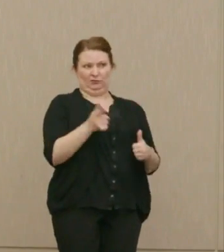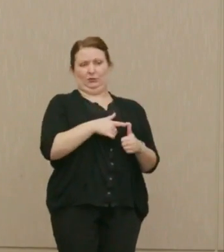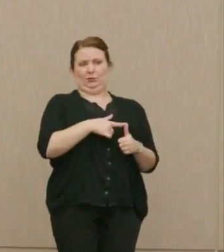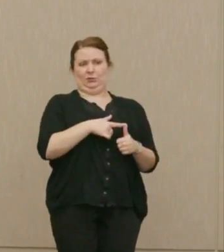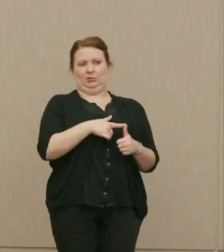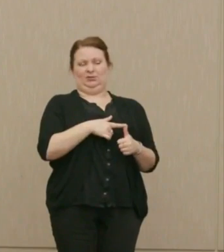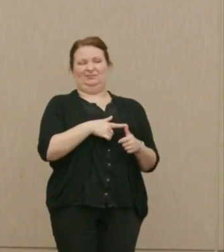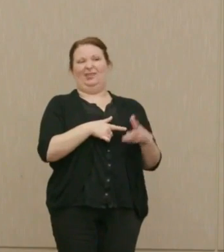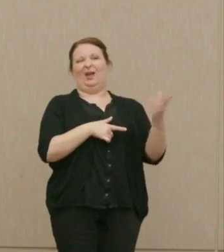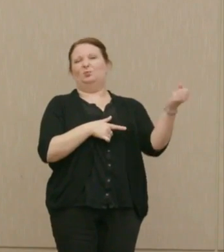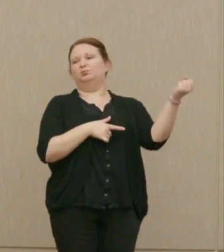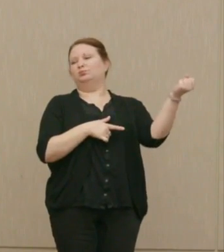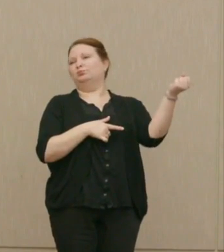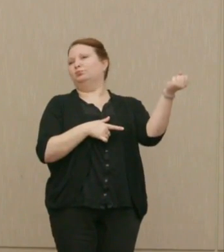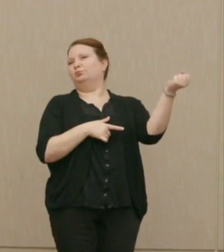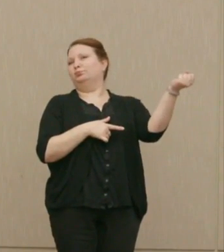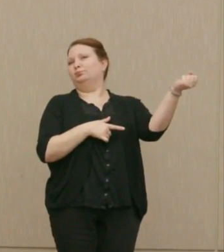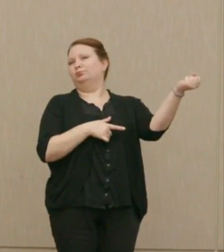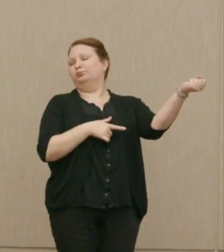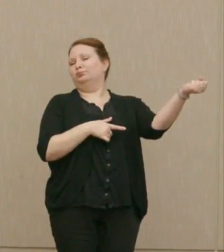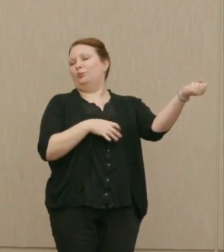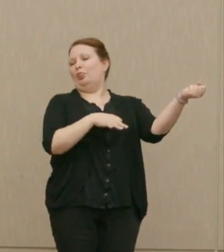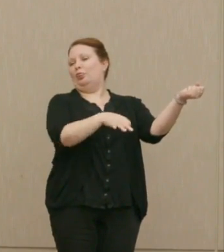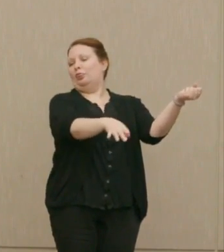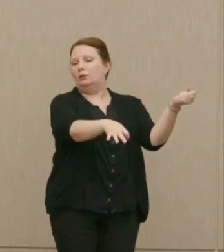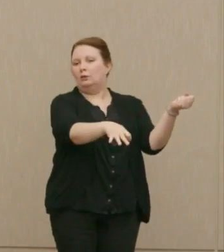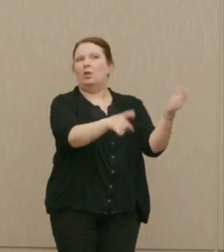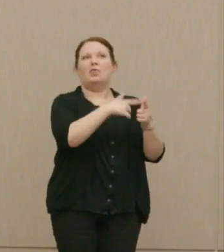They were sat on, and I eventually had to give them to newspapers.